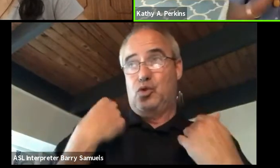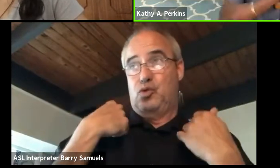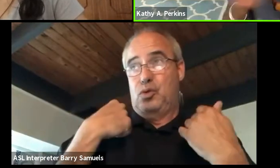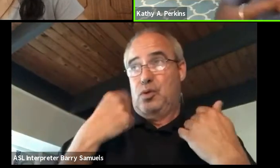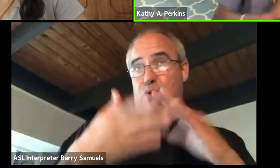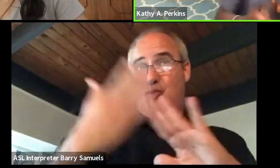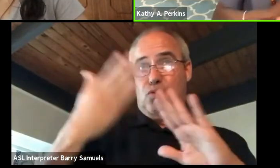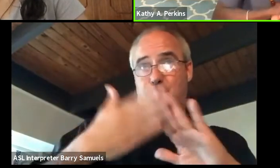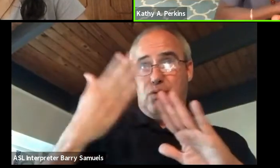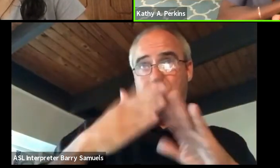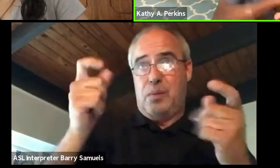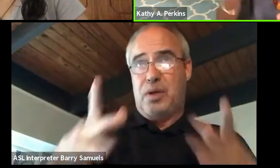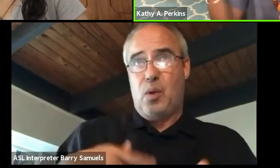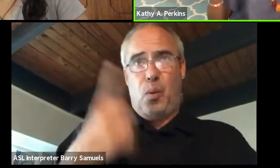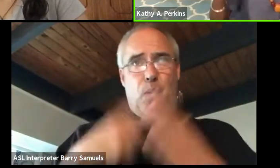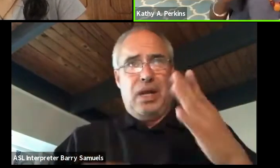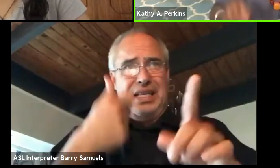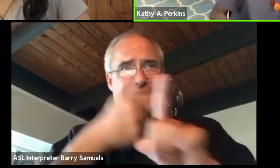Well, what is he, how do we check him out?